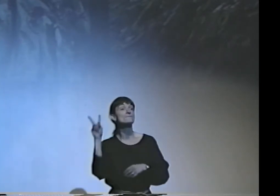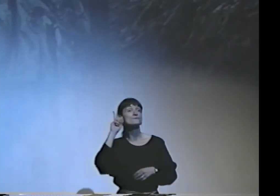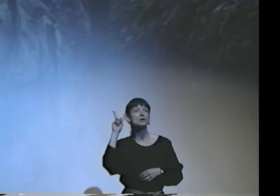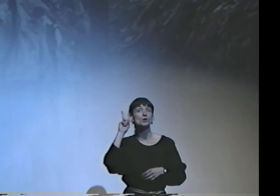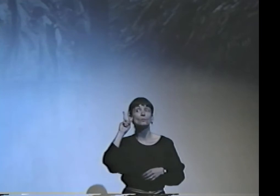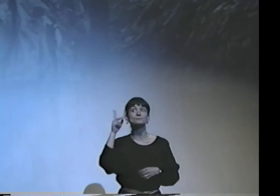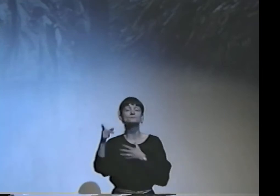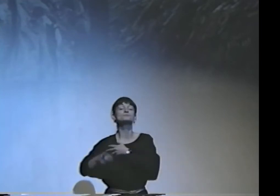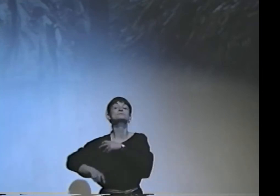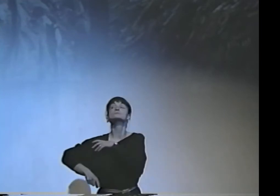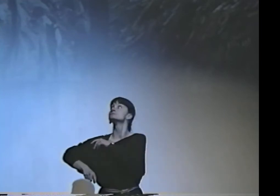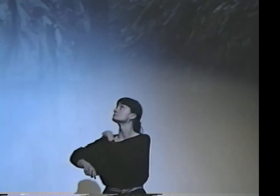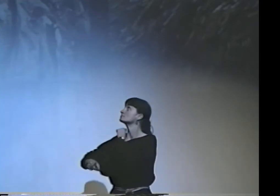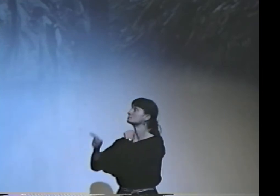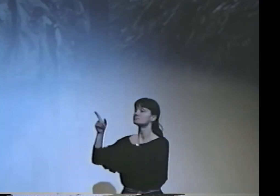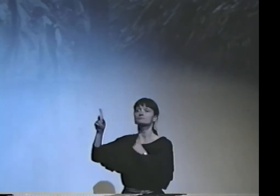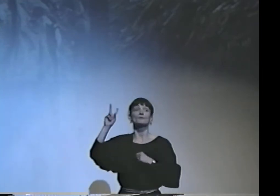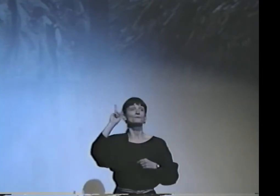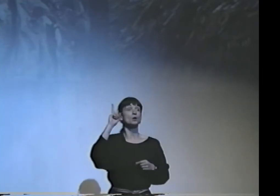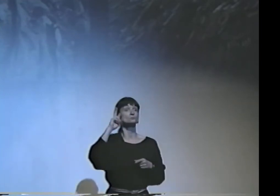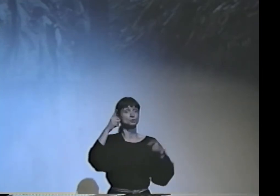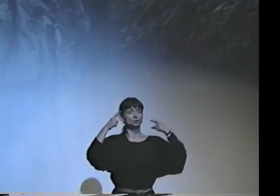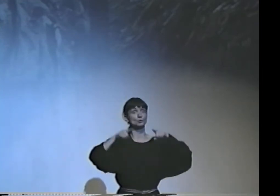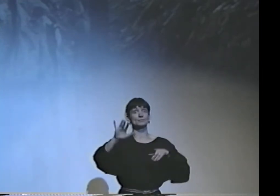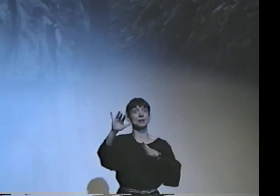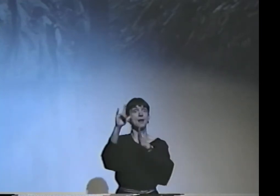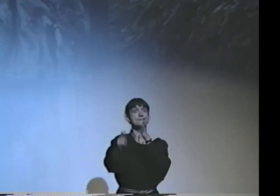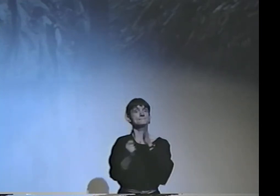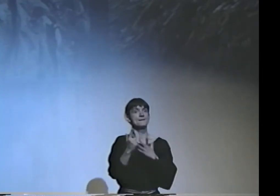TO GIVE TO A PROSTITUTE, BELIEVE IT OR NOT.